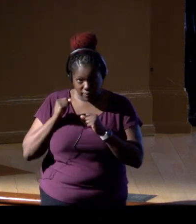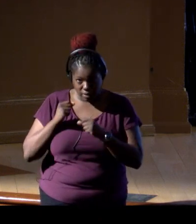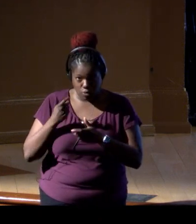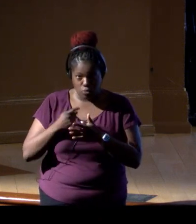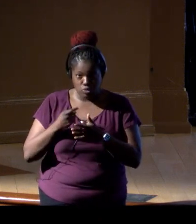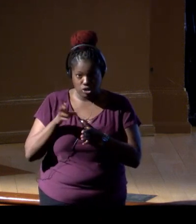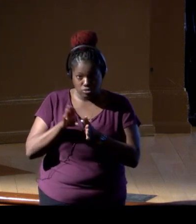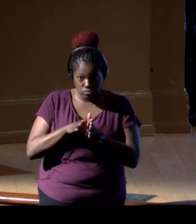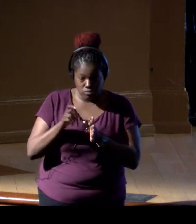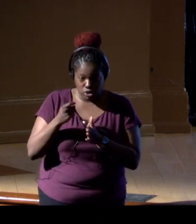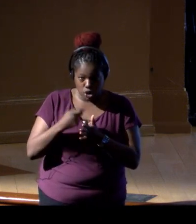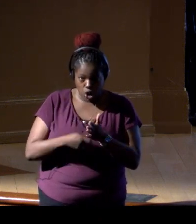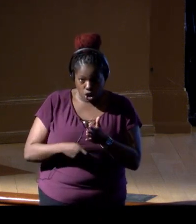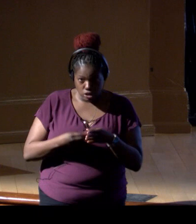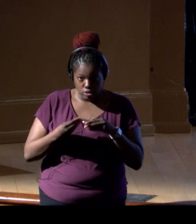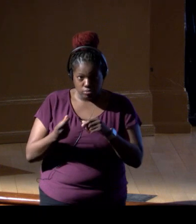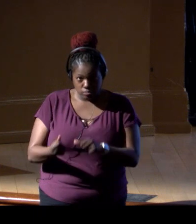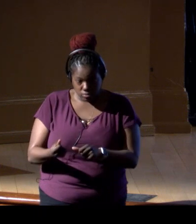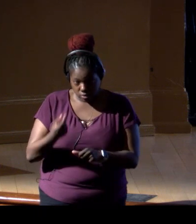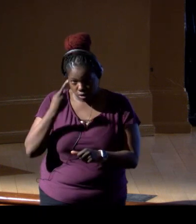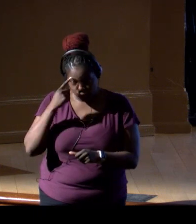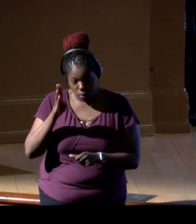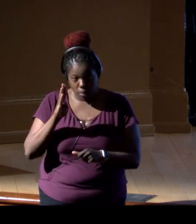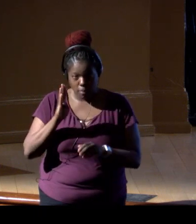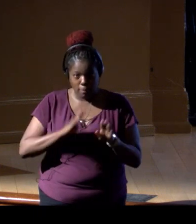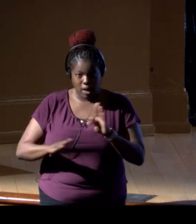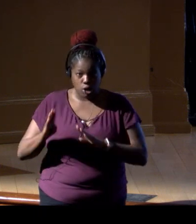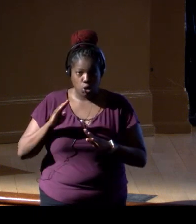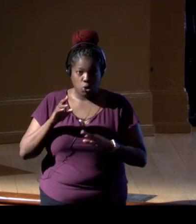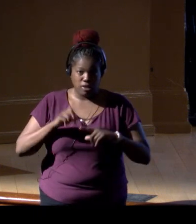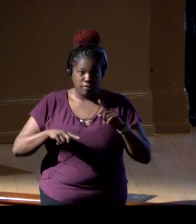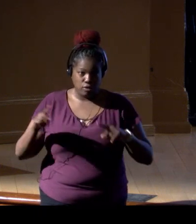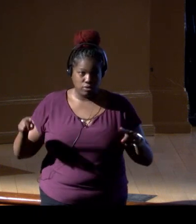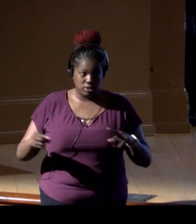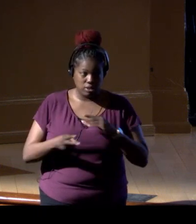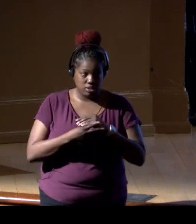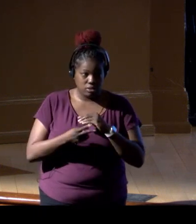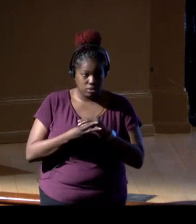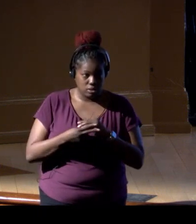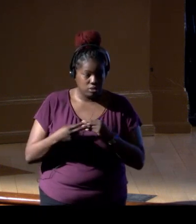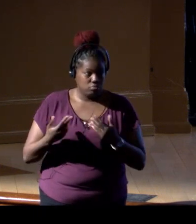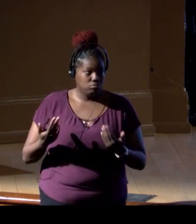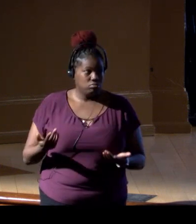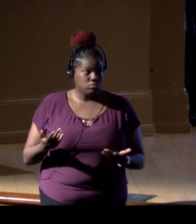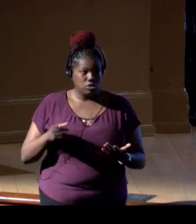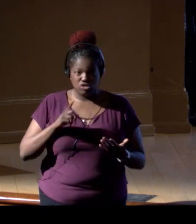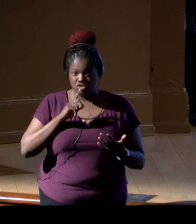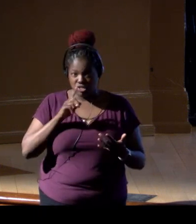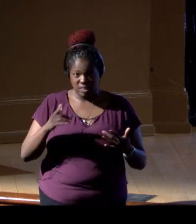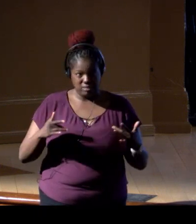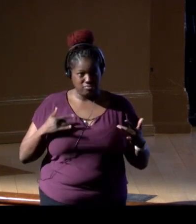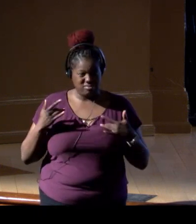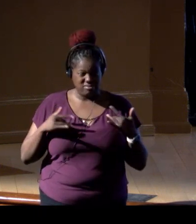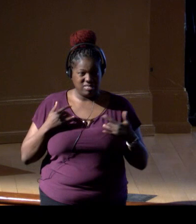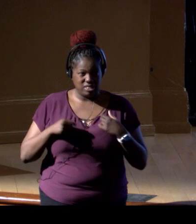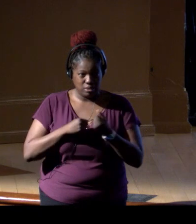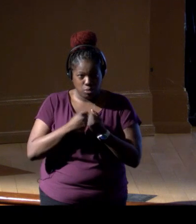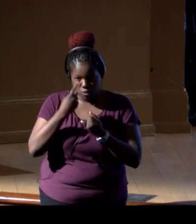and streamlined biodiversity conservation, and we're just an enthusiastic supporter for the strategy,